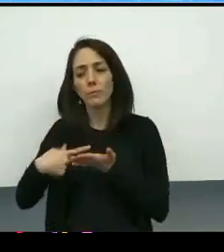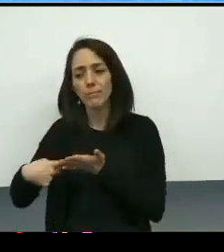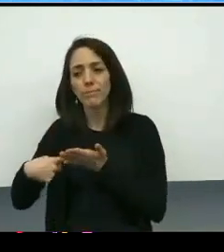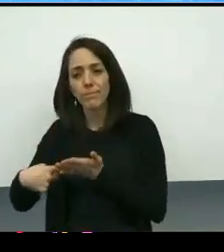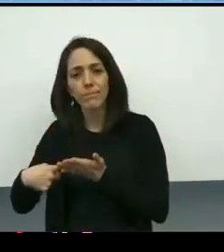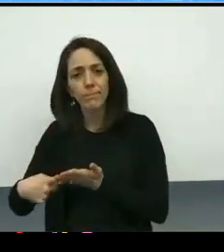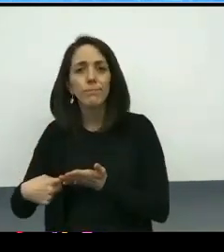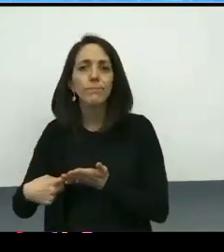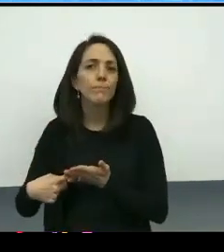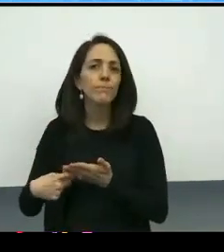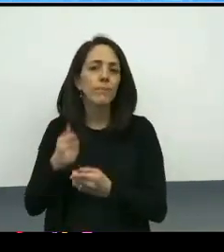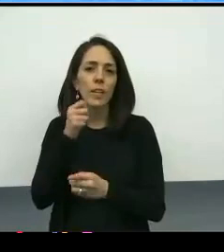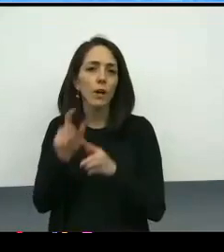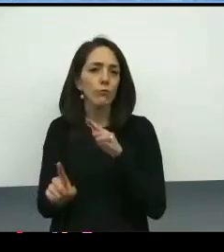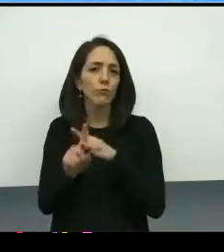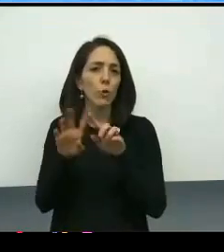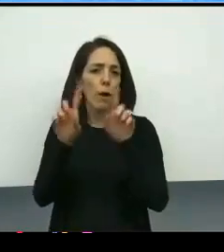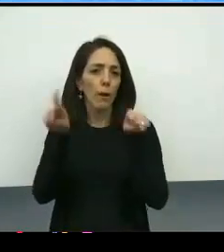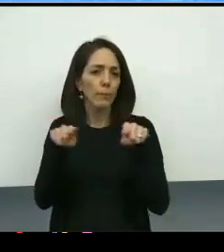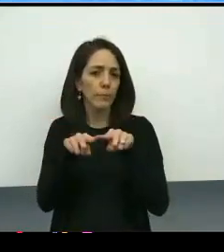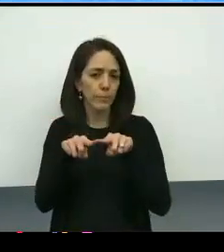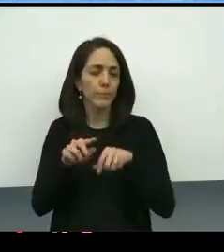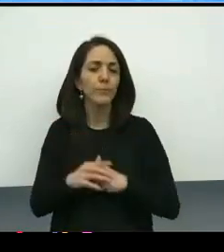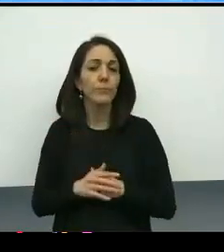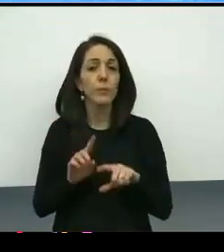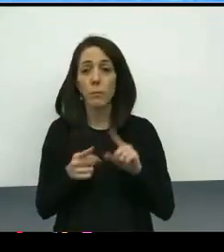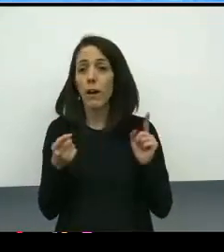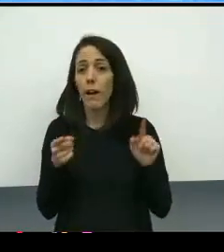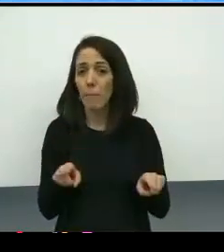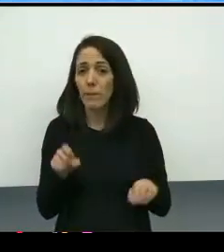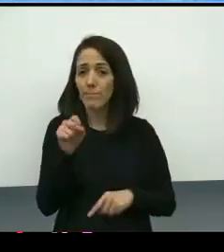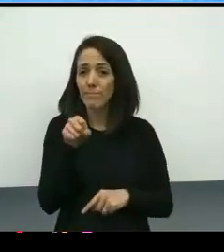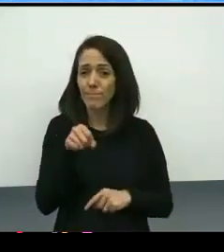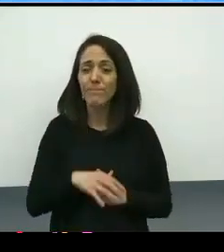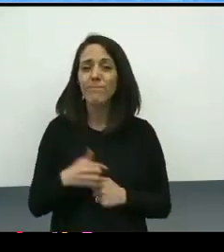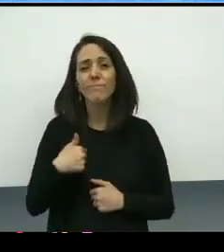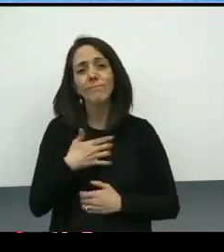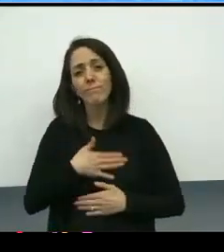or the oversight committee for feedback. And we appreciate all of that communication.